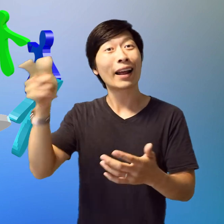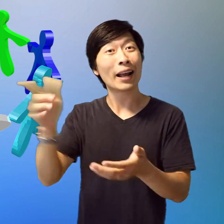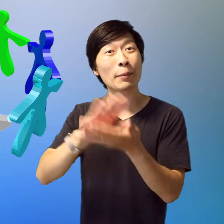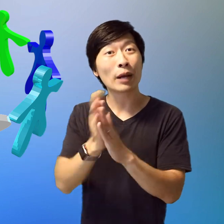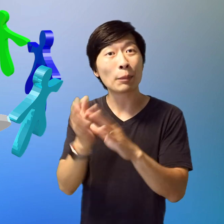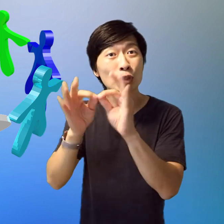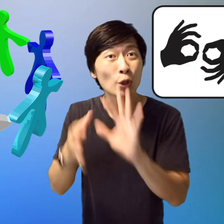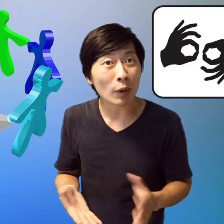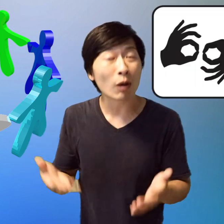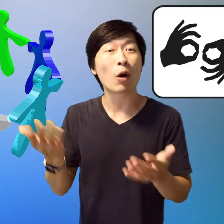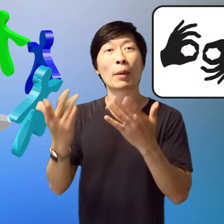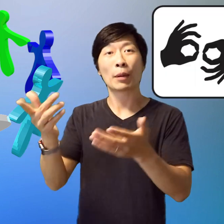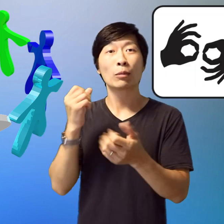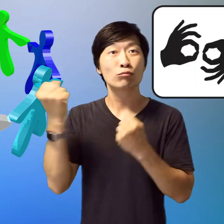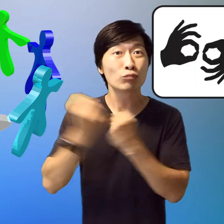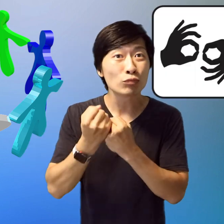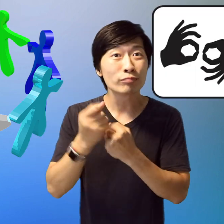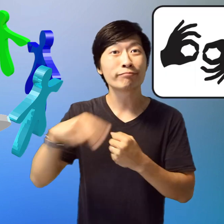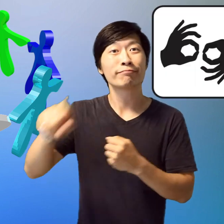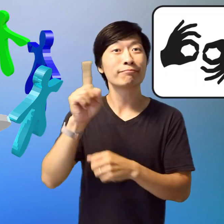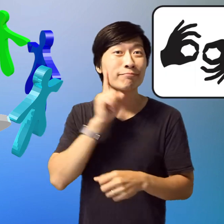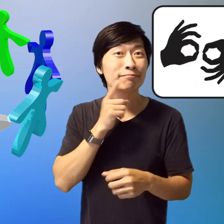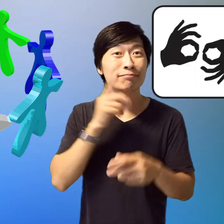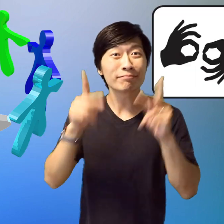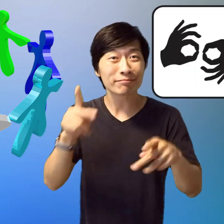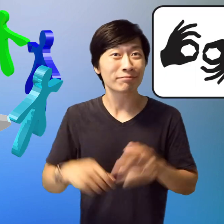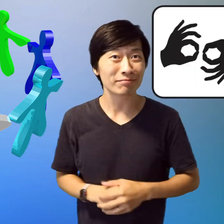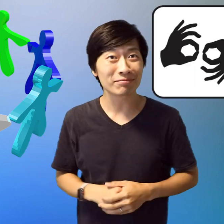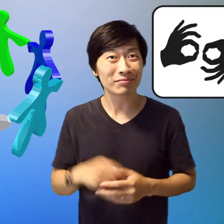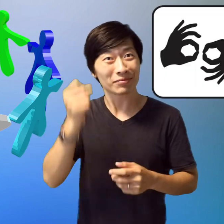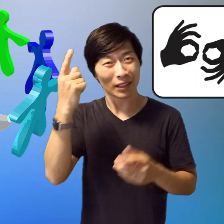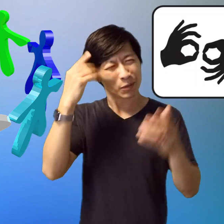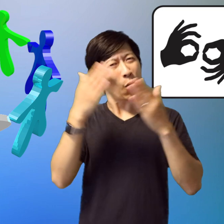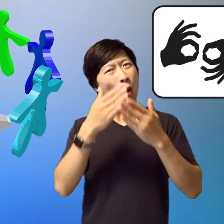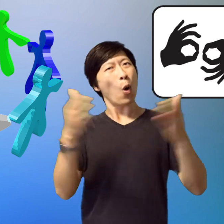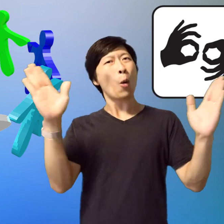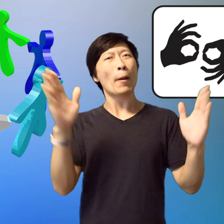people who are interested in sign language, learn from our videos and maybe